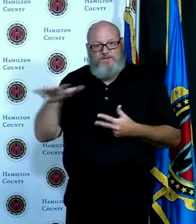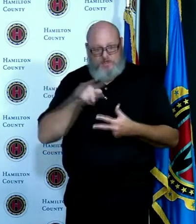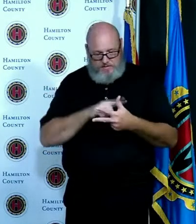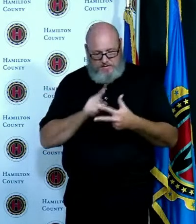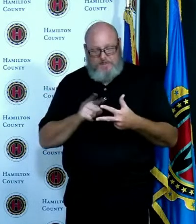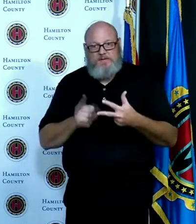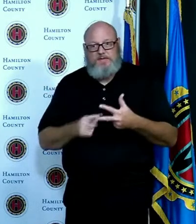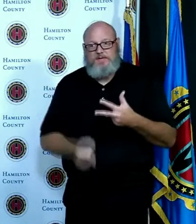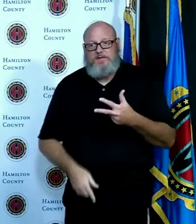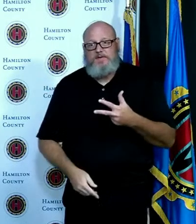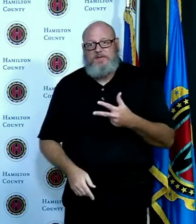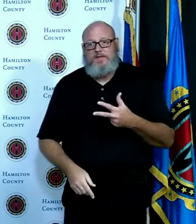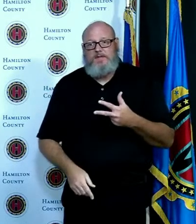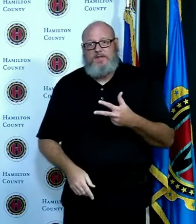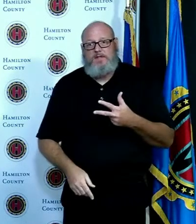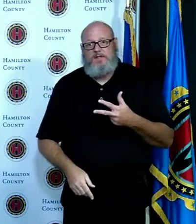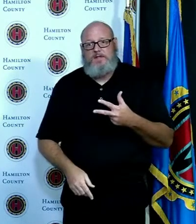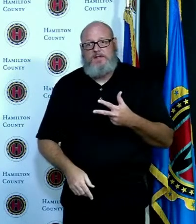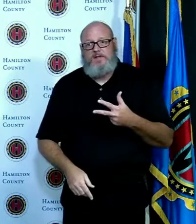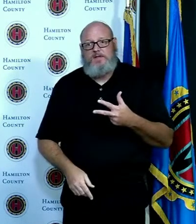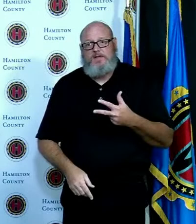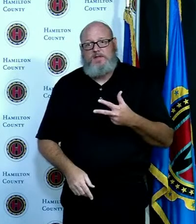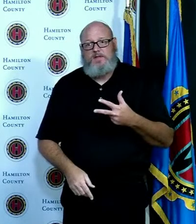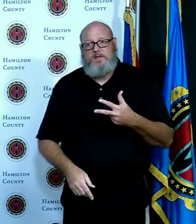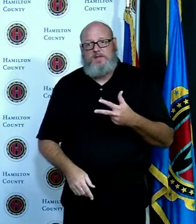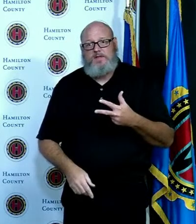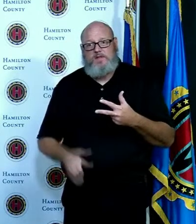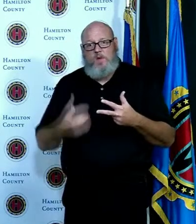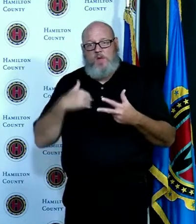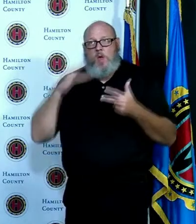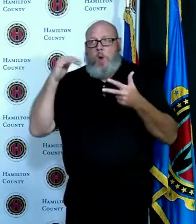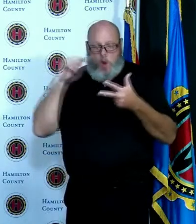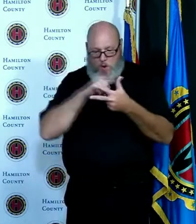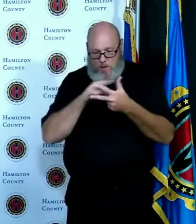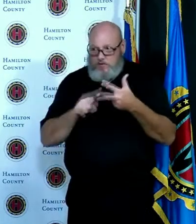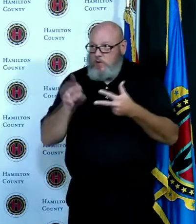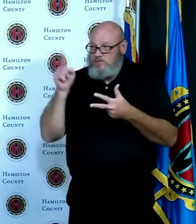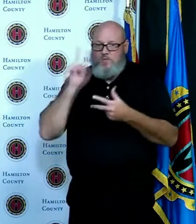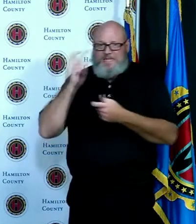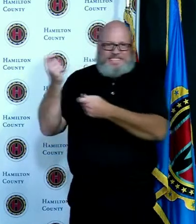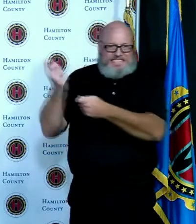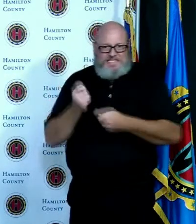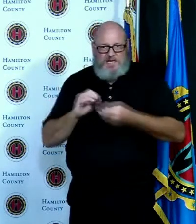indicators and to tamp down this curve keep people out of the hospital and eventually save lives